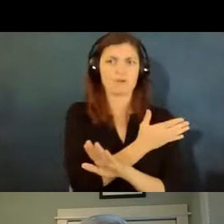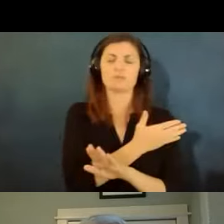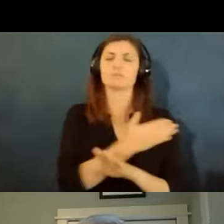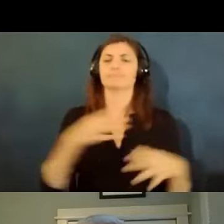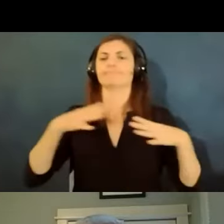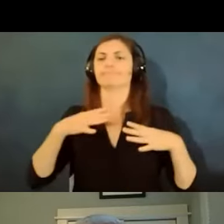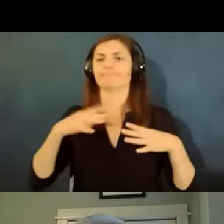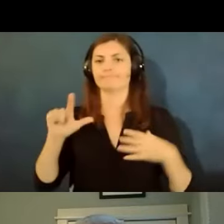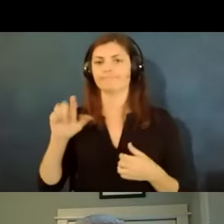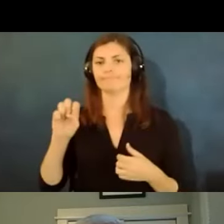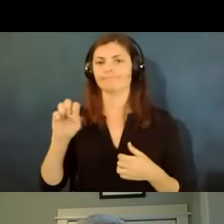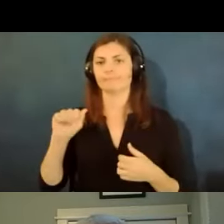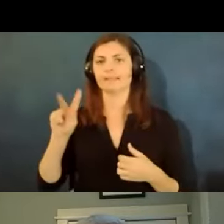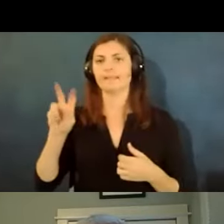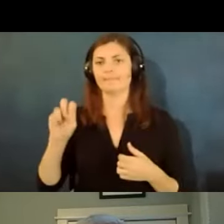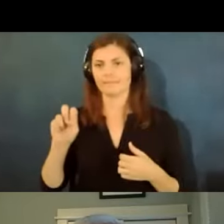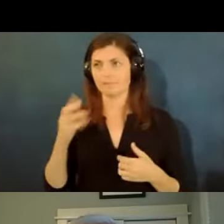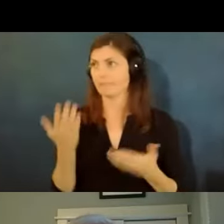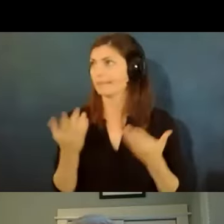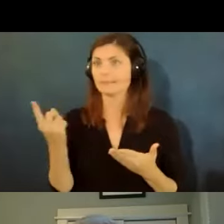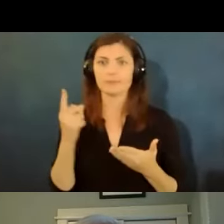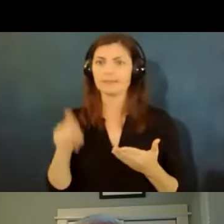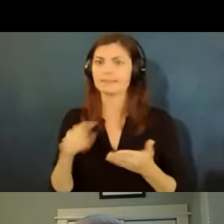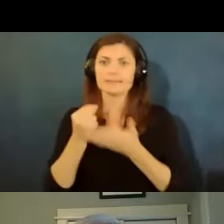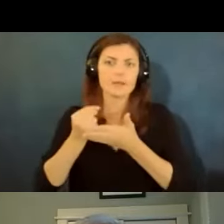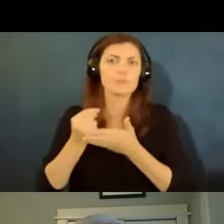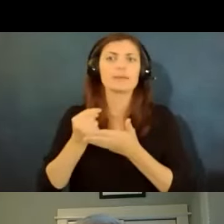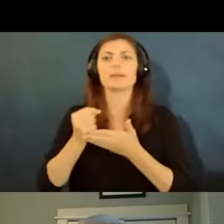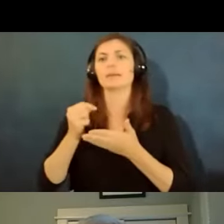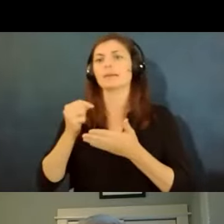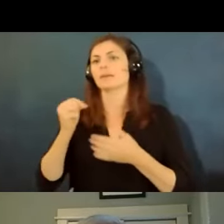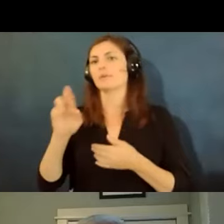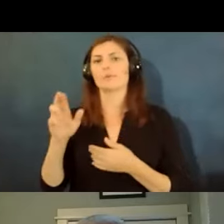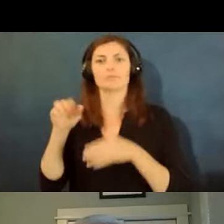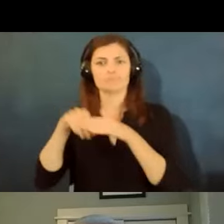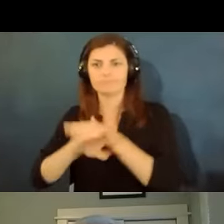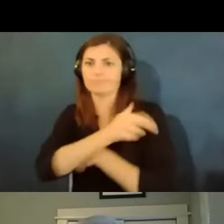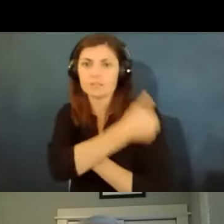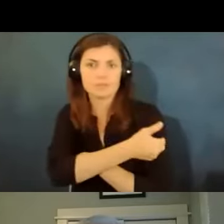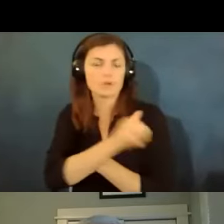someone needs leave to get treatment or therapy go into the hospital or because they're sick they're